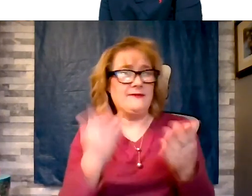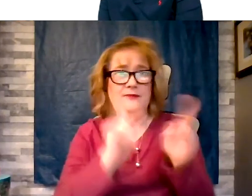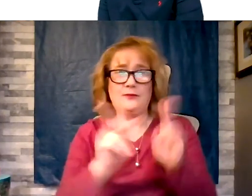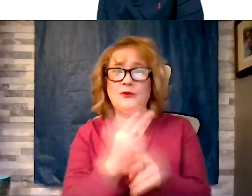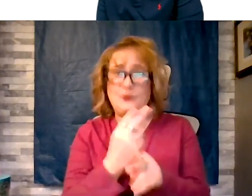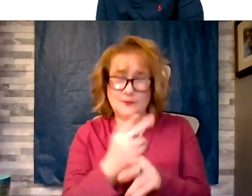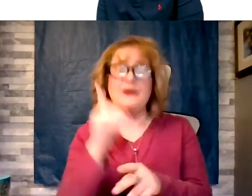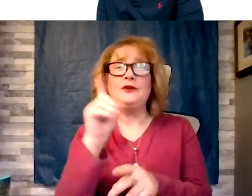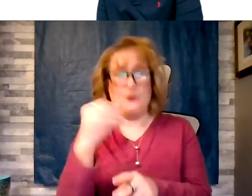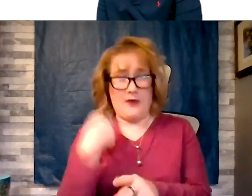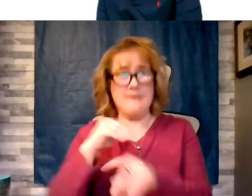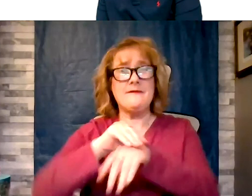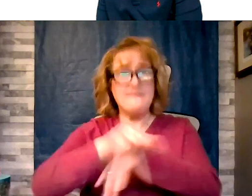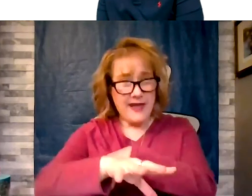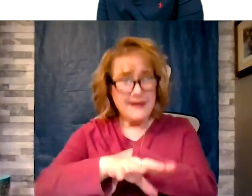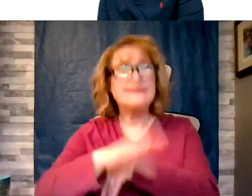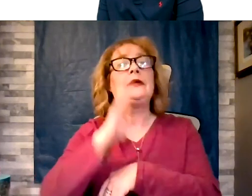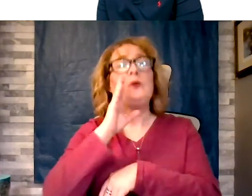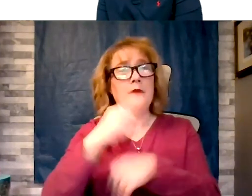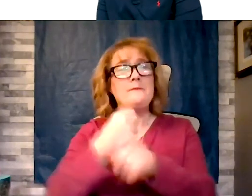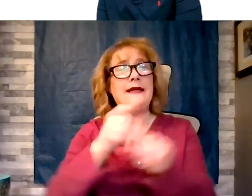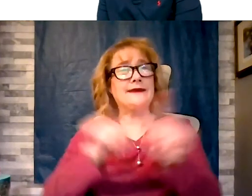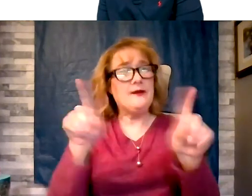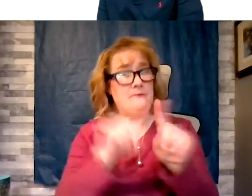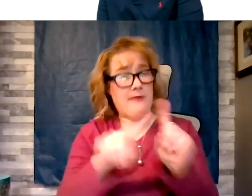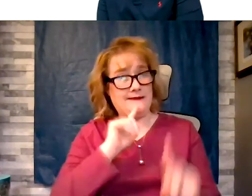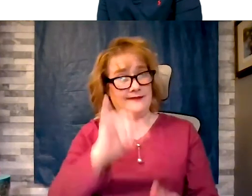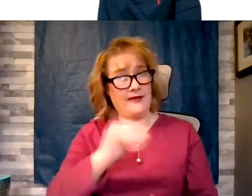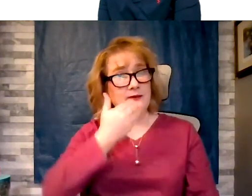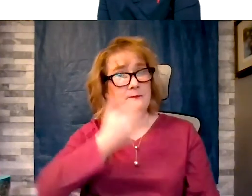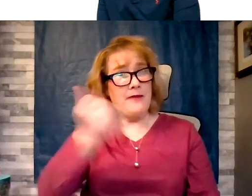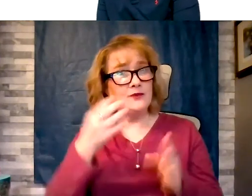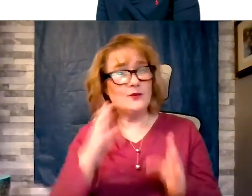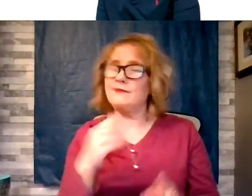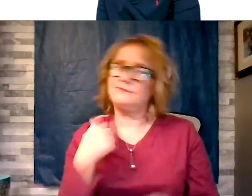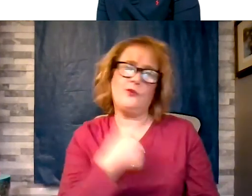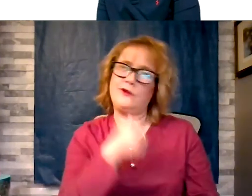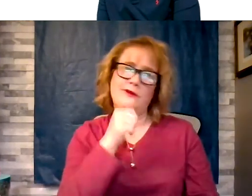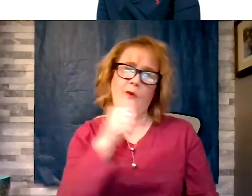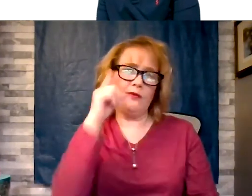difference but is it the best way? We don't think so. What about daily calorie